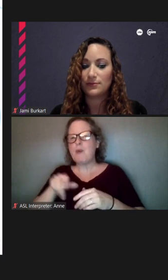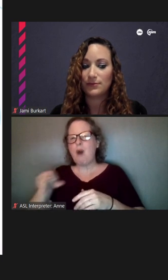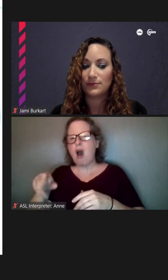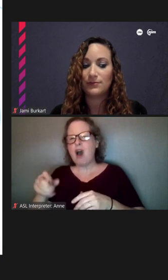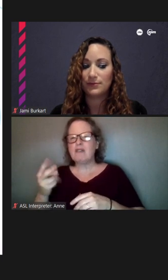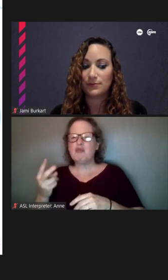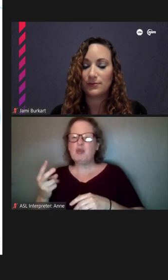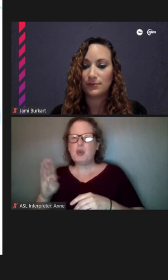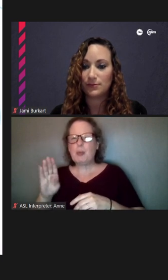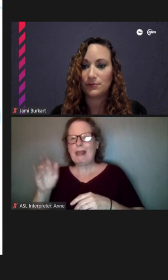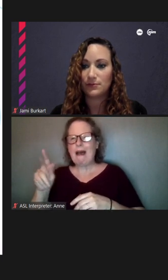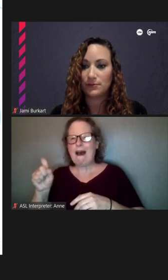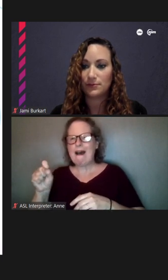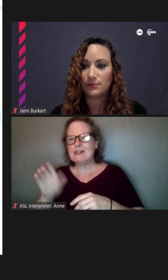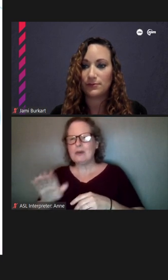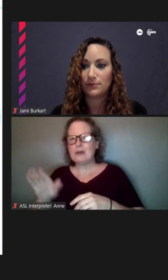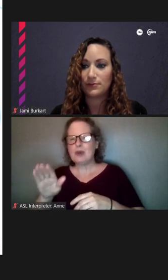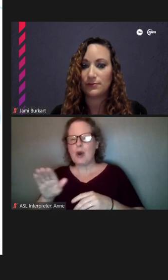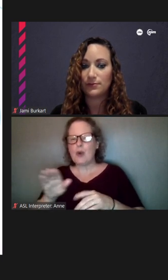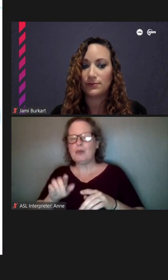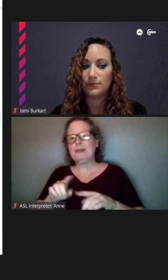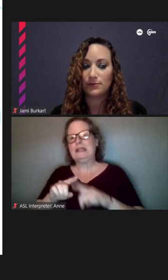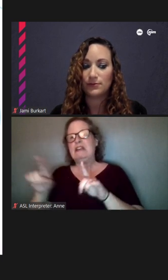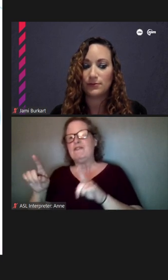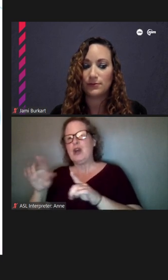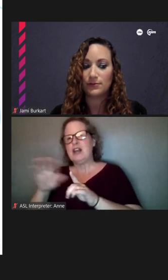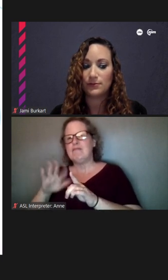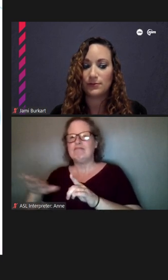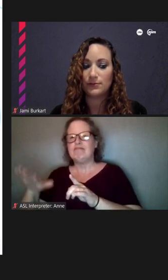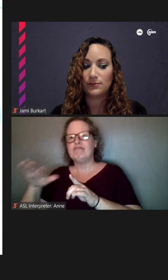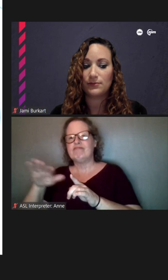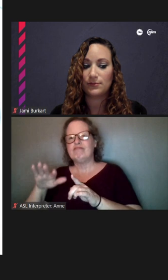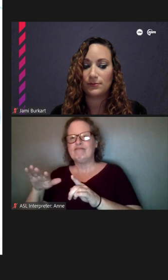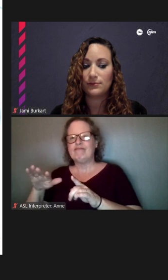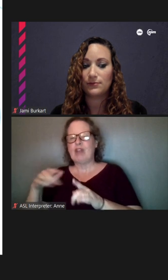So, that really is the heart of the Argyle stop, is in Little Vietnam.